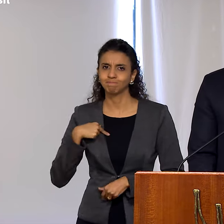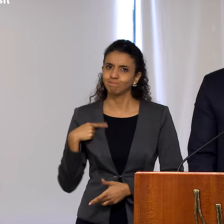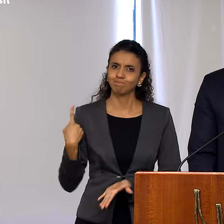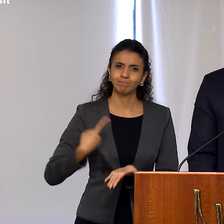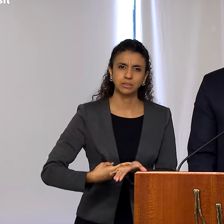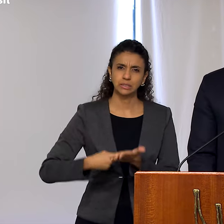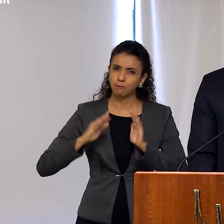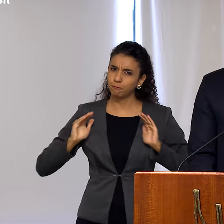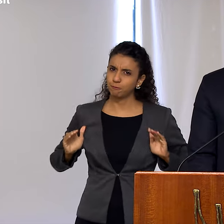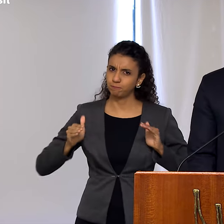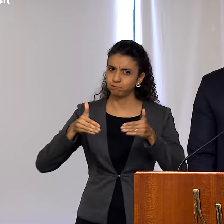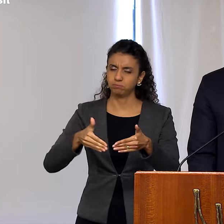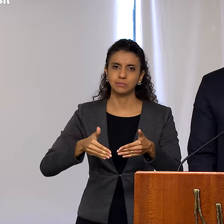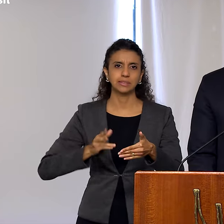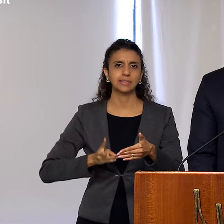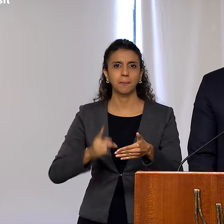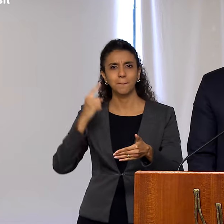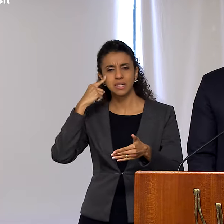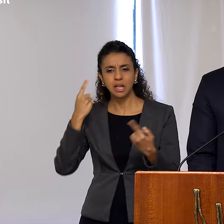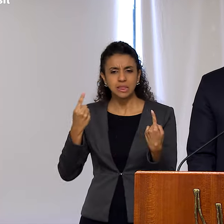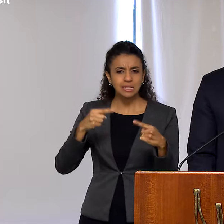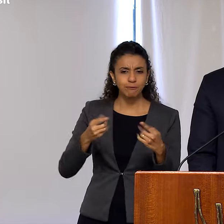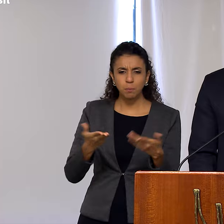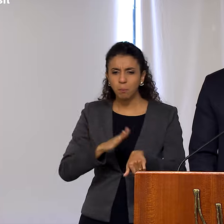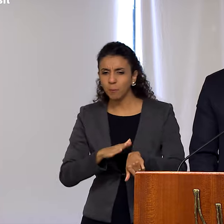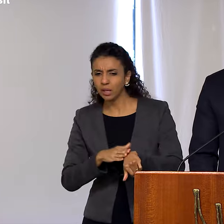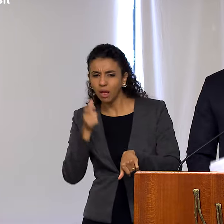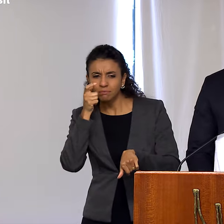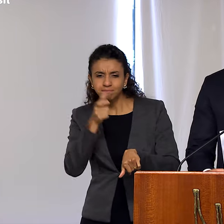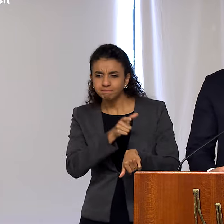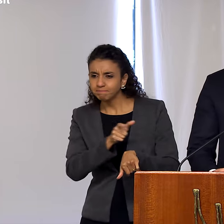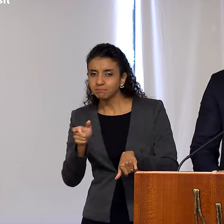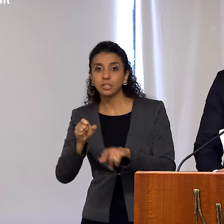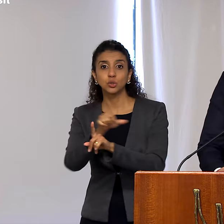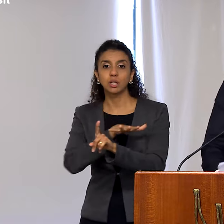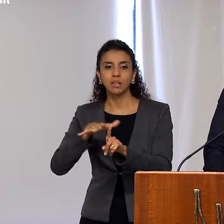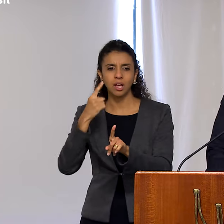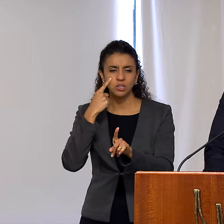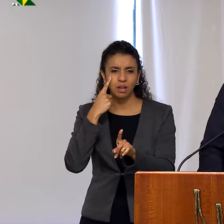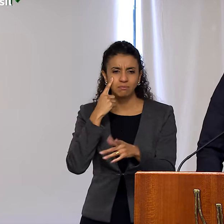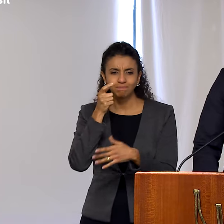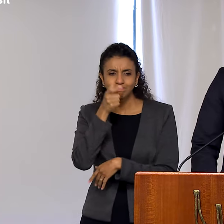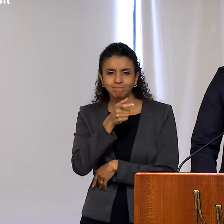an accurate understanding of the challenges of the moment and to listening to the demands of society.